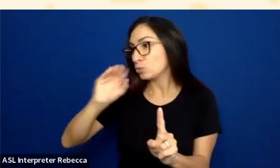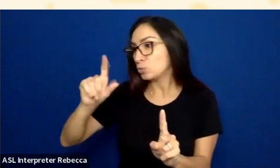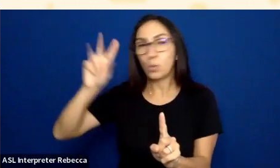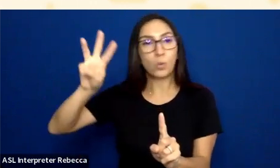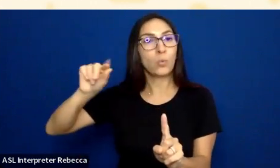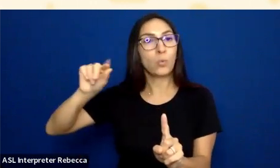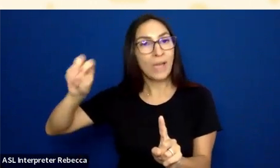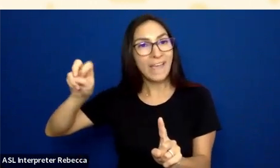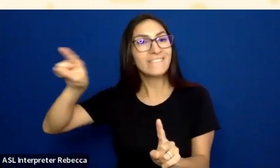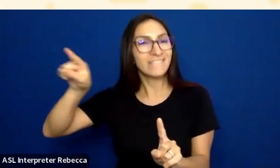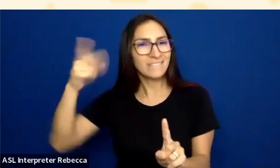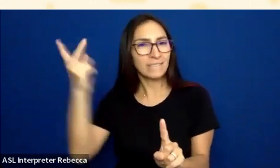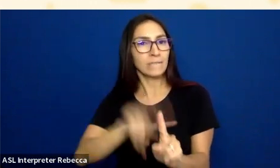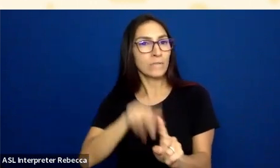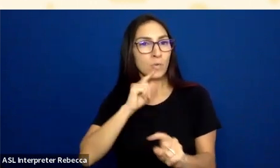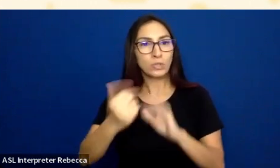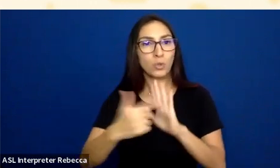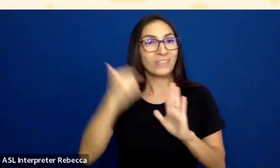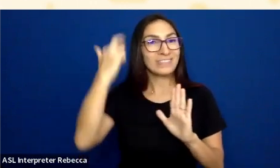That’s why there is no error here, because even though this text